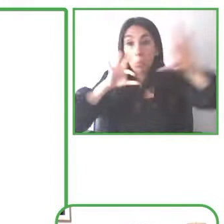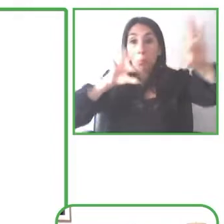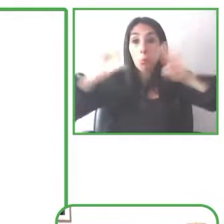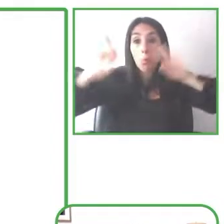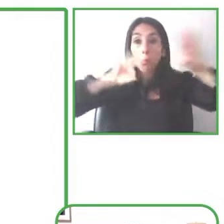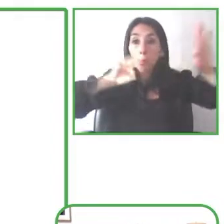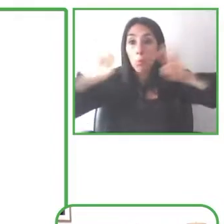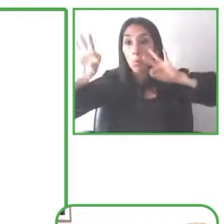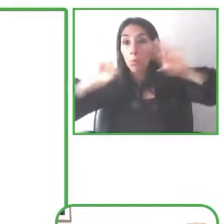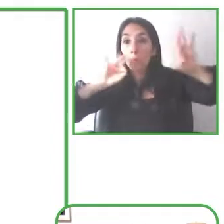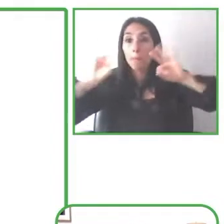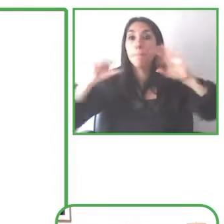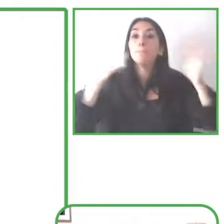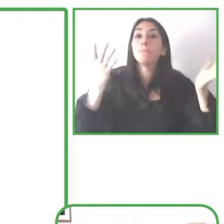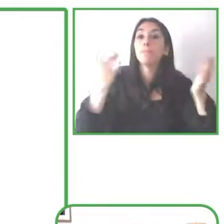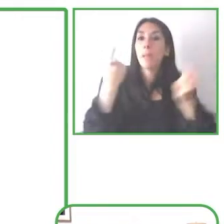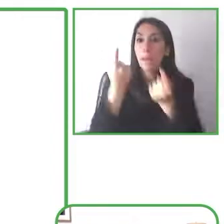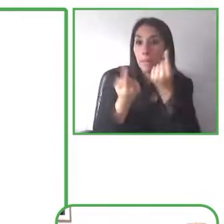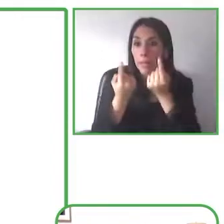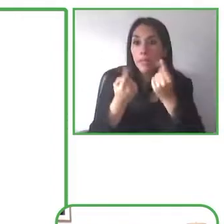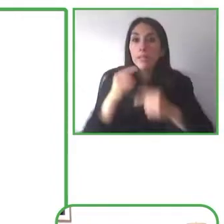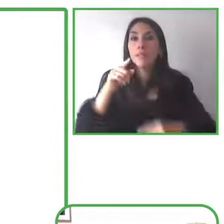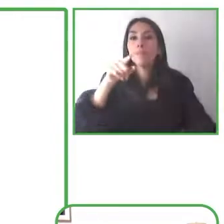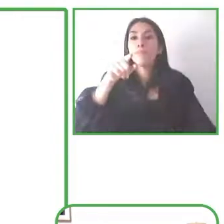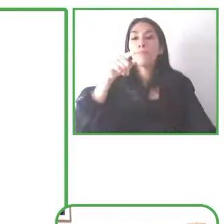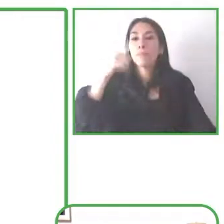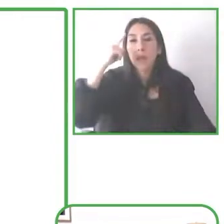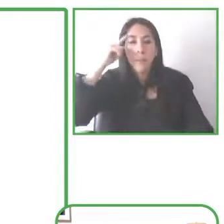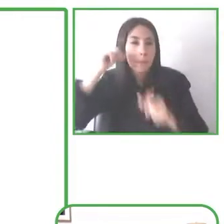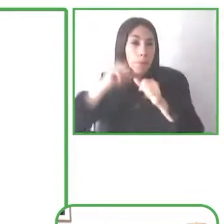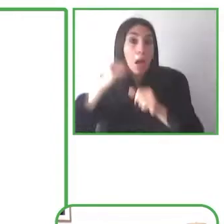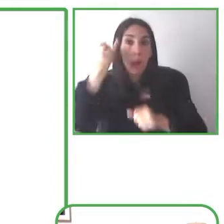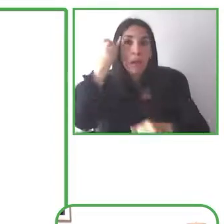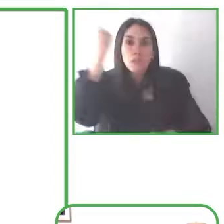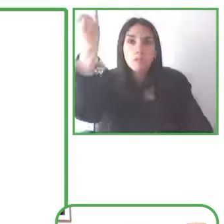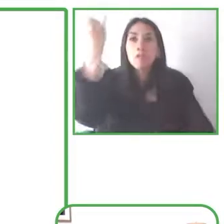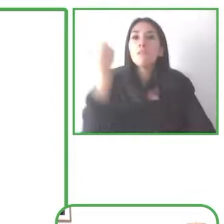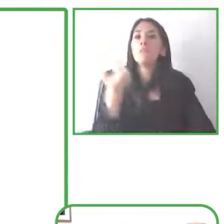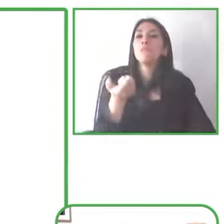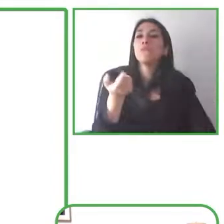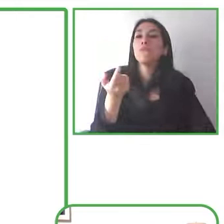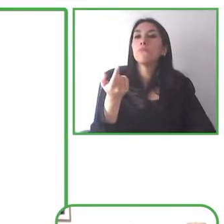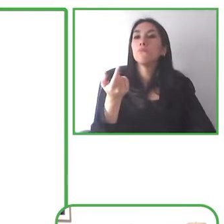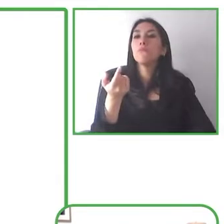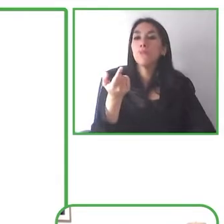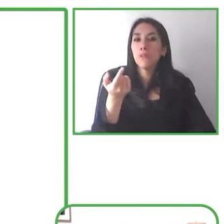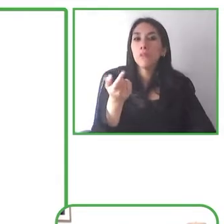and now it's something that can benefit so many people across the world.